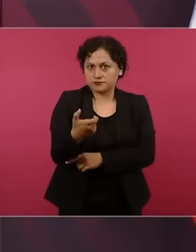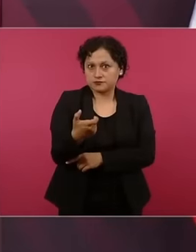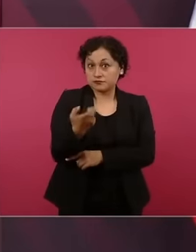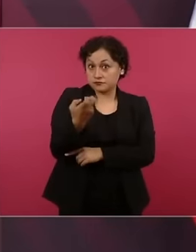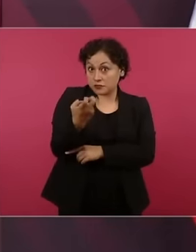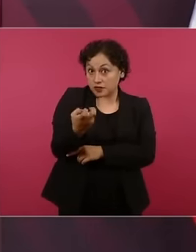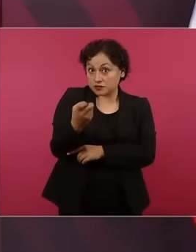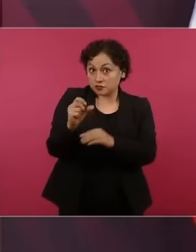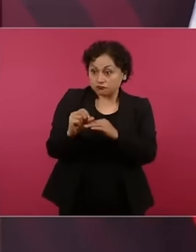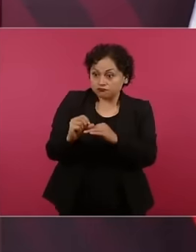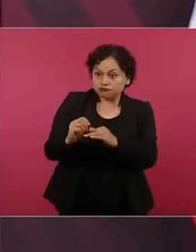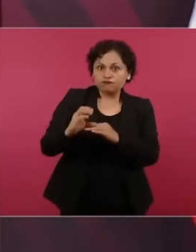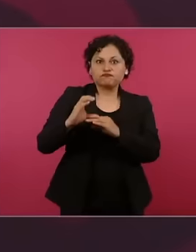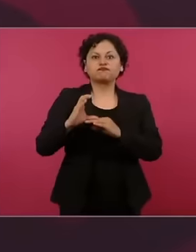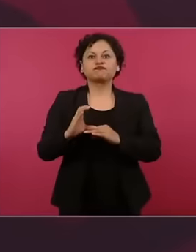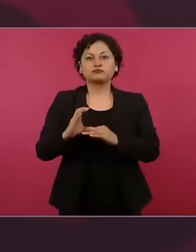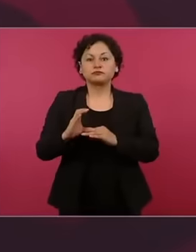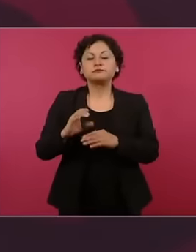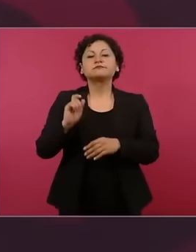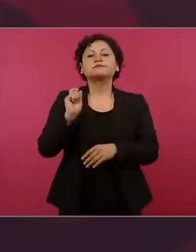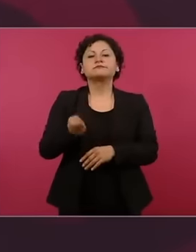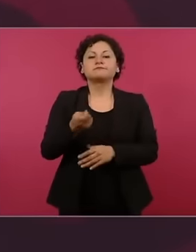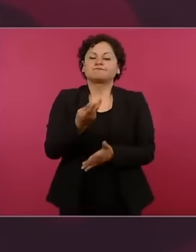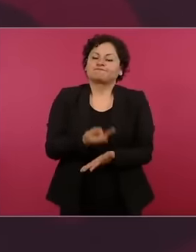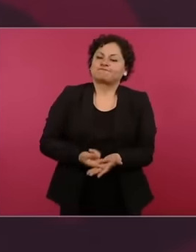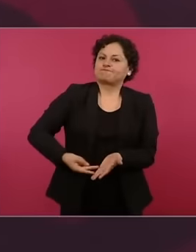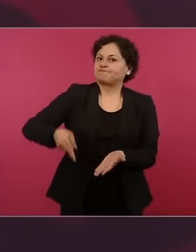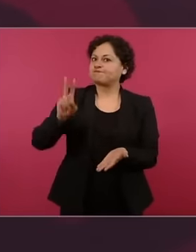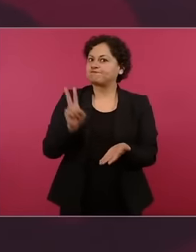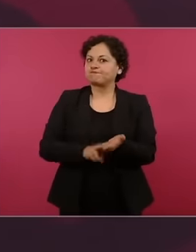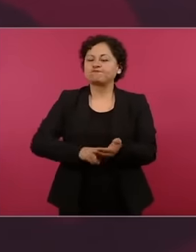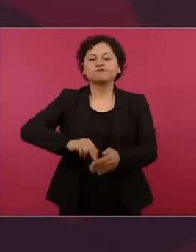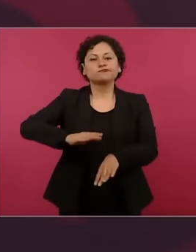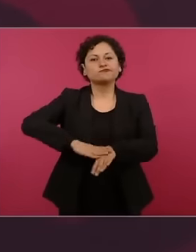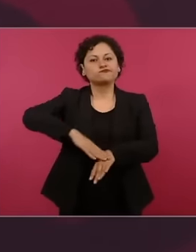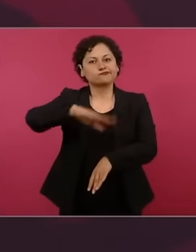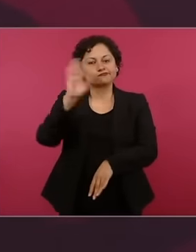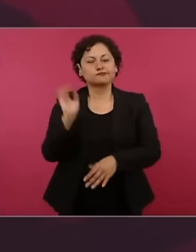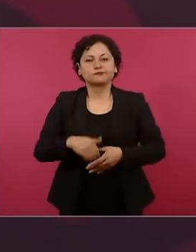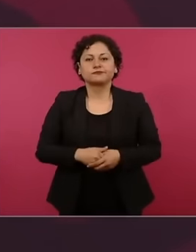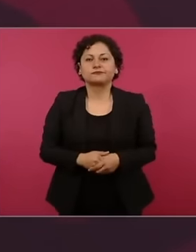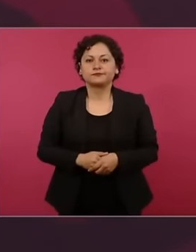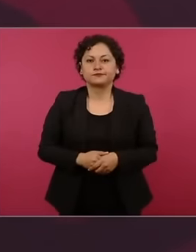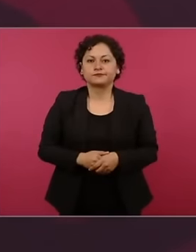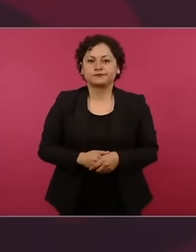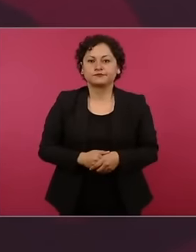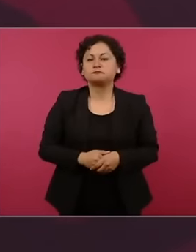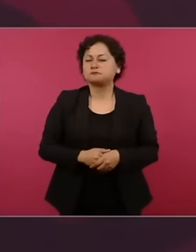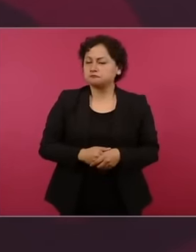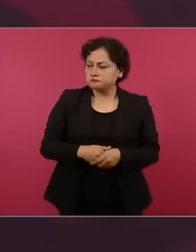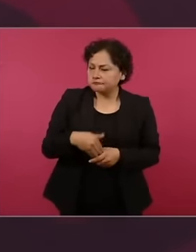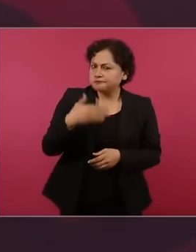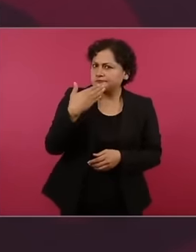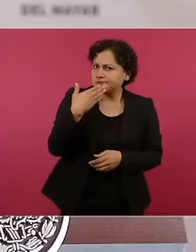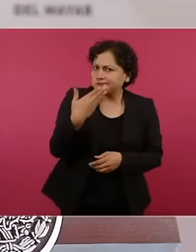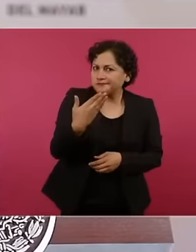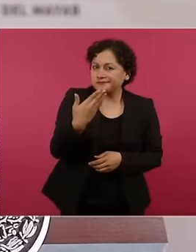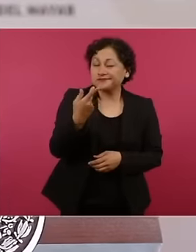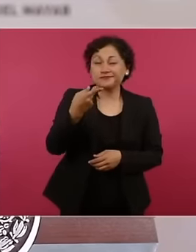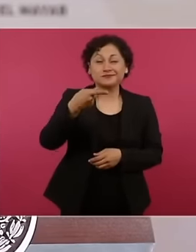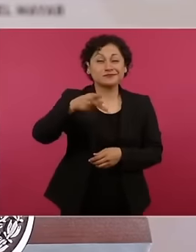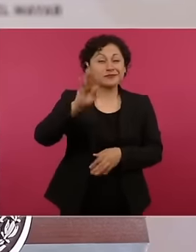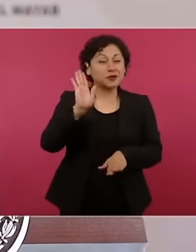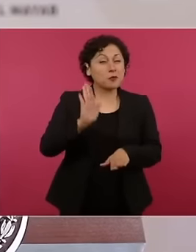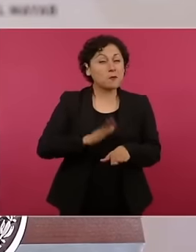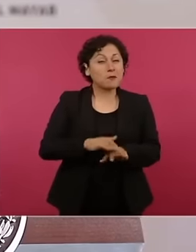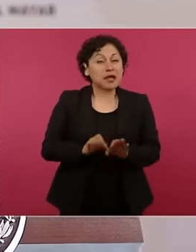practically double, but the most significant thing is that 6 years ago